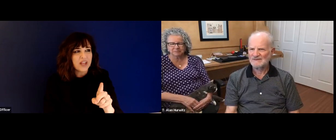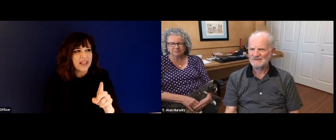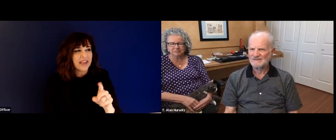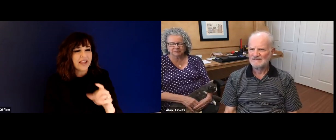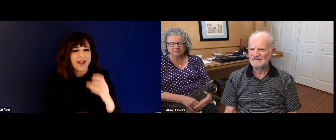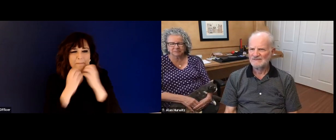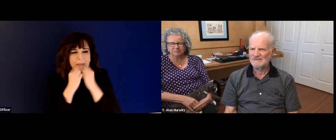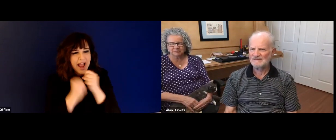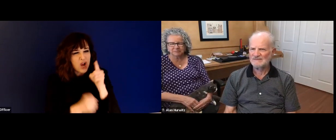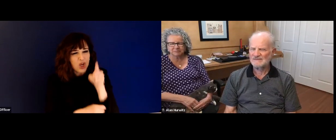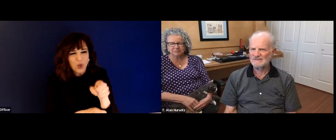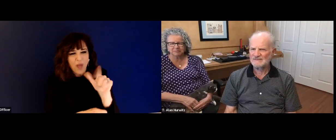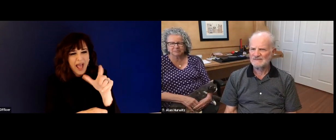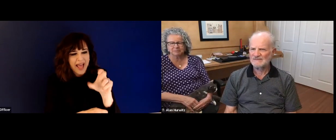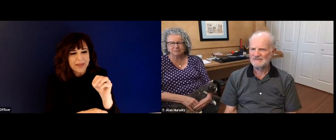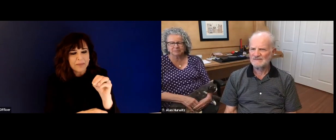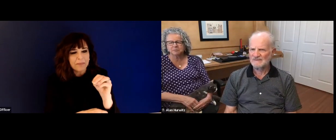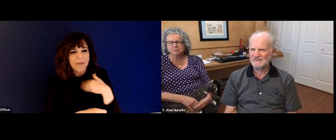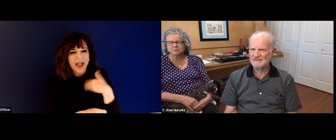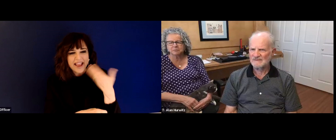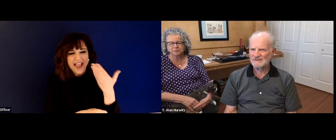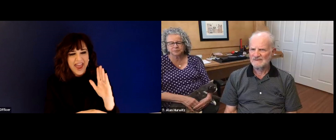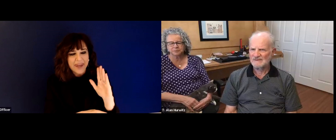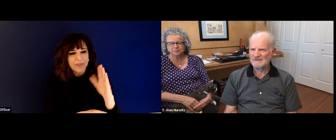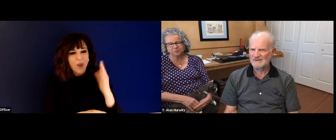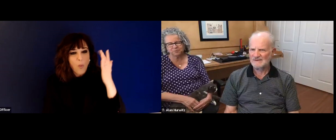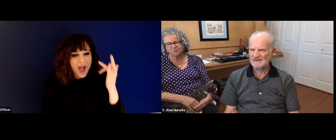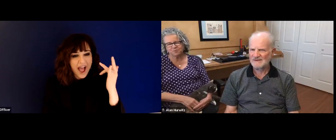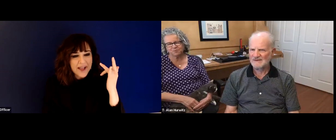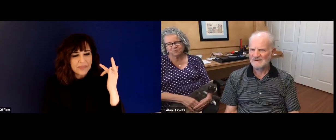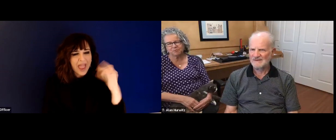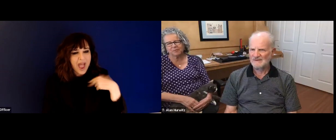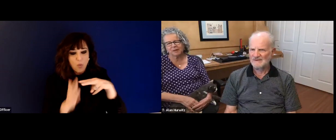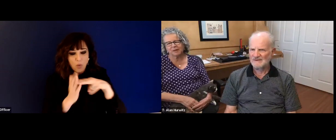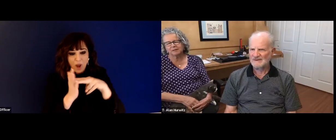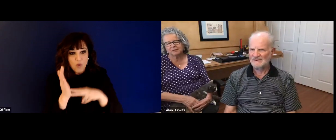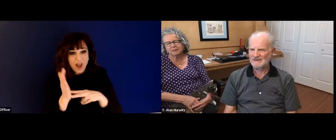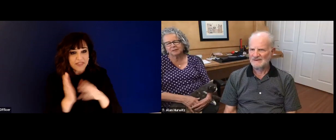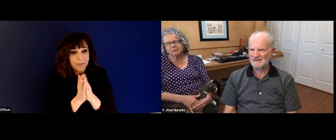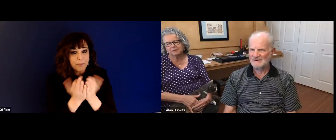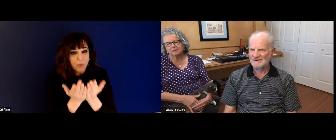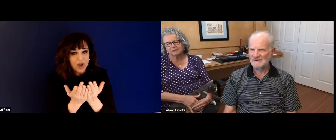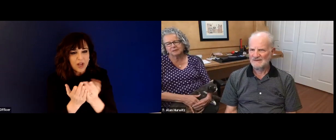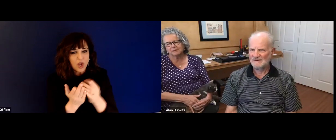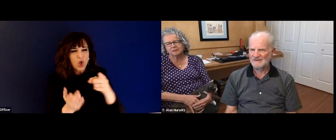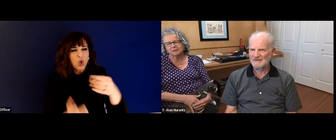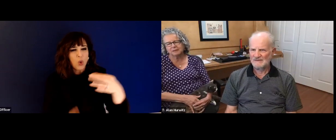well. So thank you. Yeah, definitely. You know, Alan, I, I